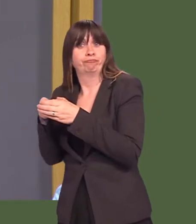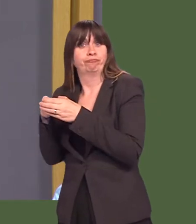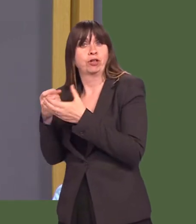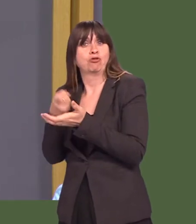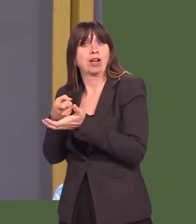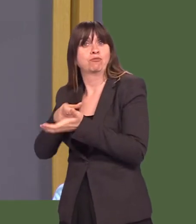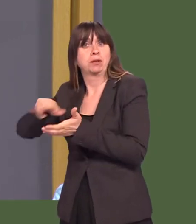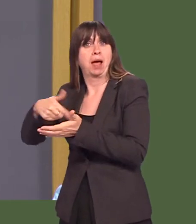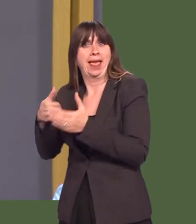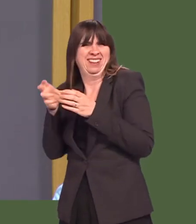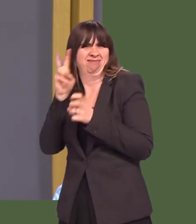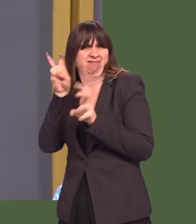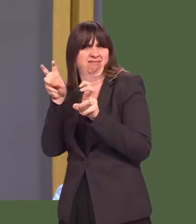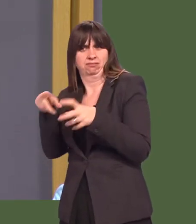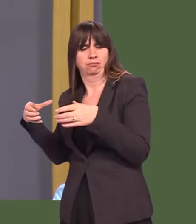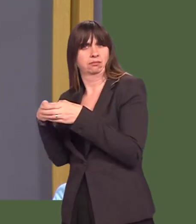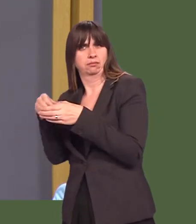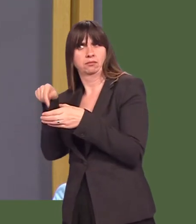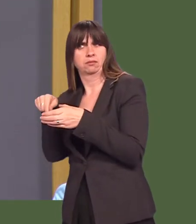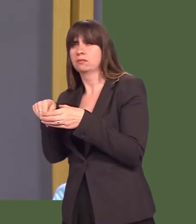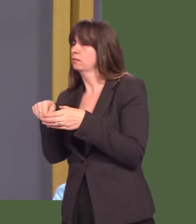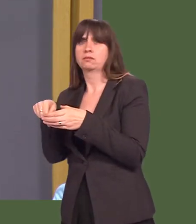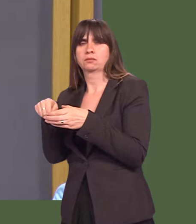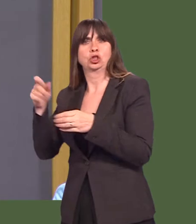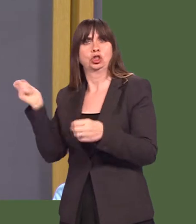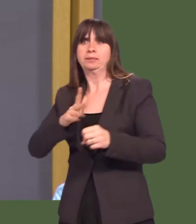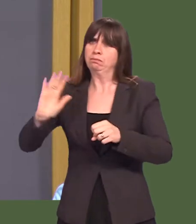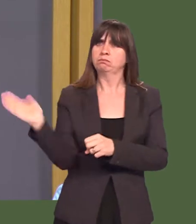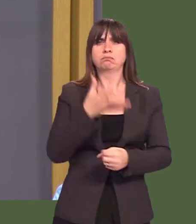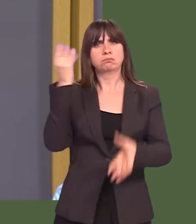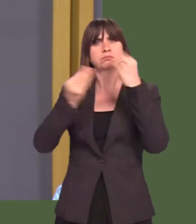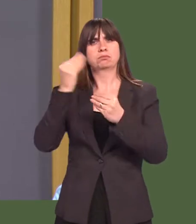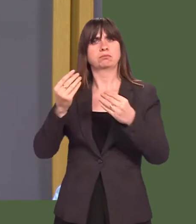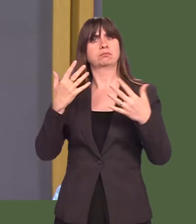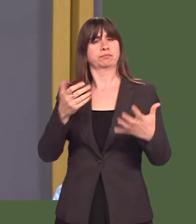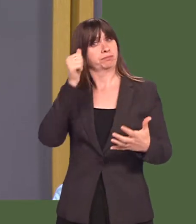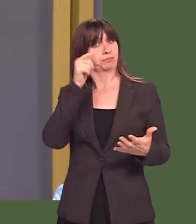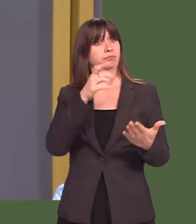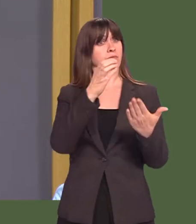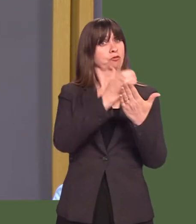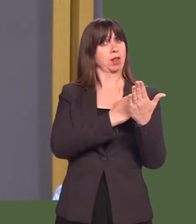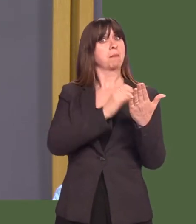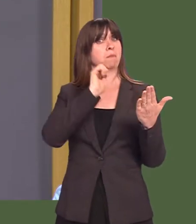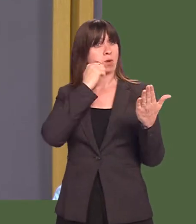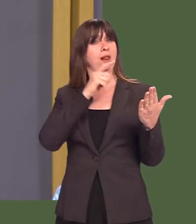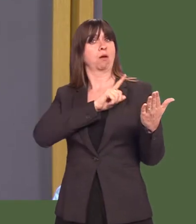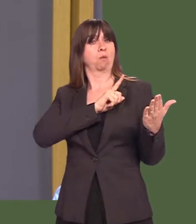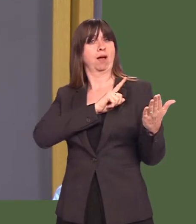It must be a key part of what our schools do, or weíll be left behind. Now, as you indicate, the Donaldson curriculum will, of course, address this, but more than